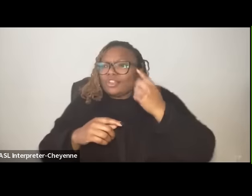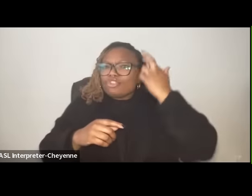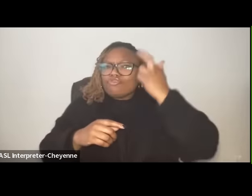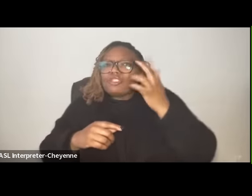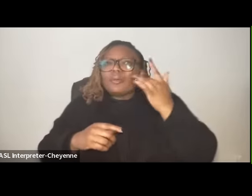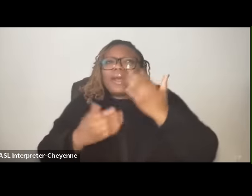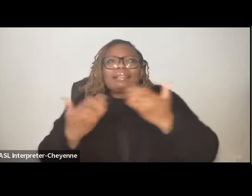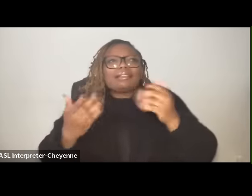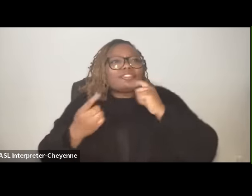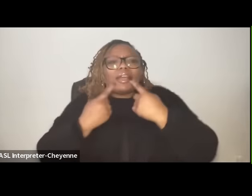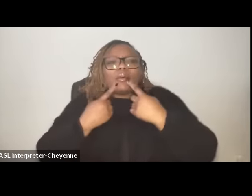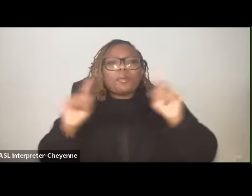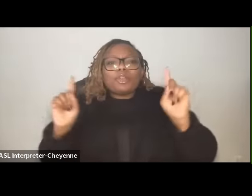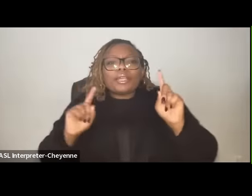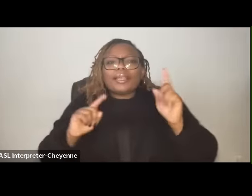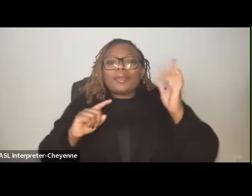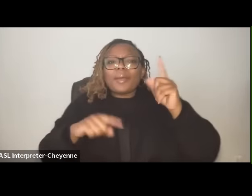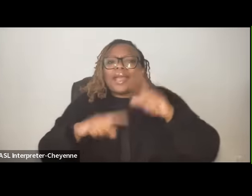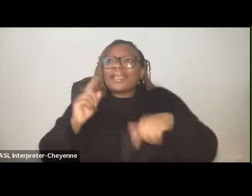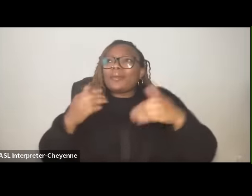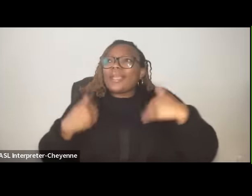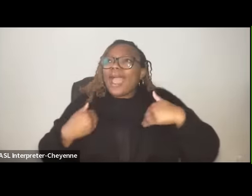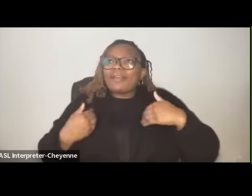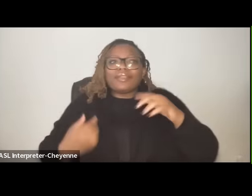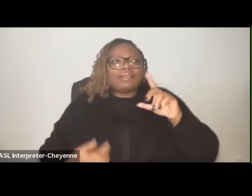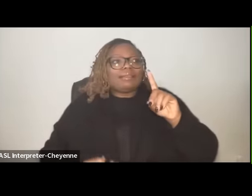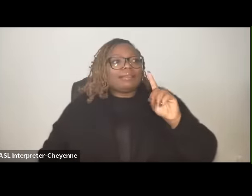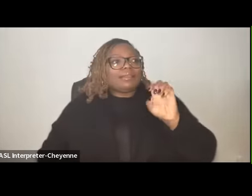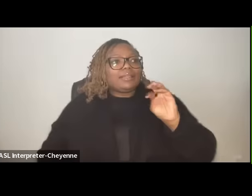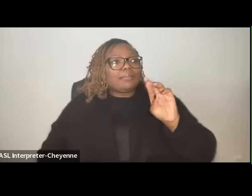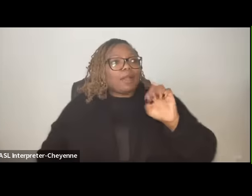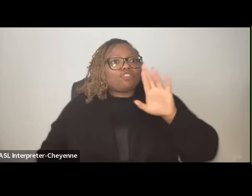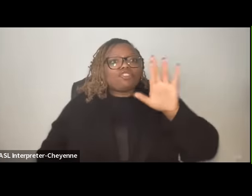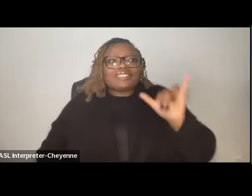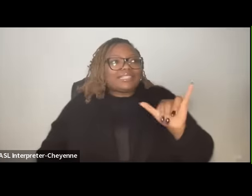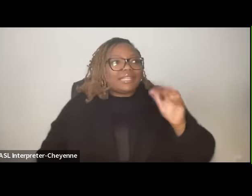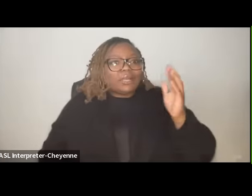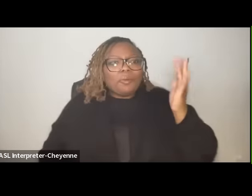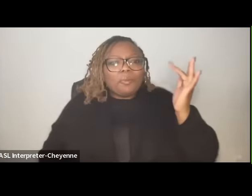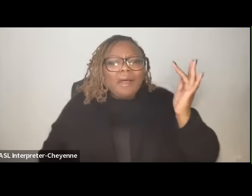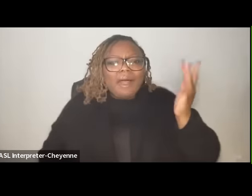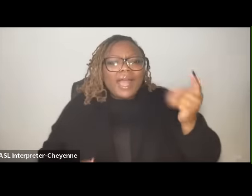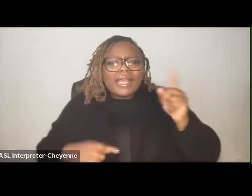can't we ever achieve democracy is something that is often said um when looking at Haiti